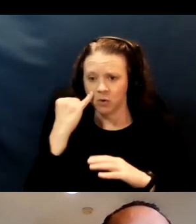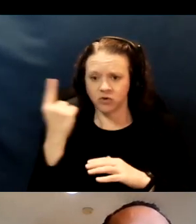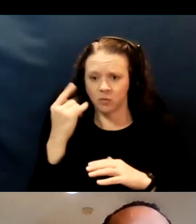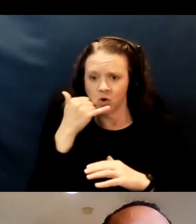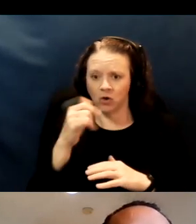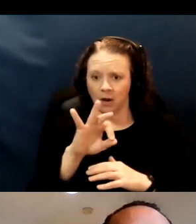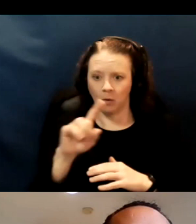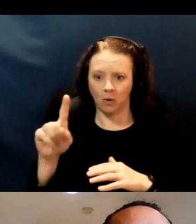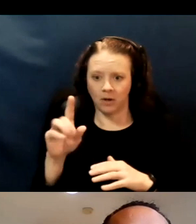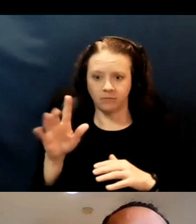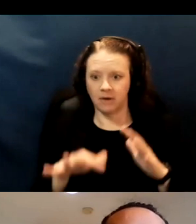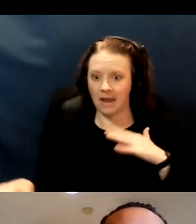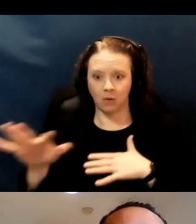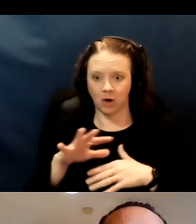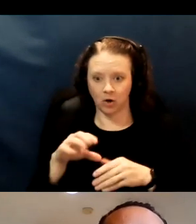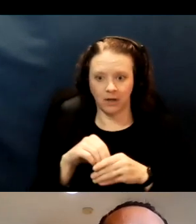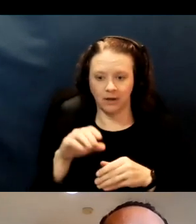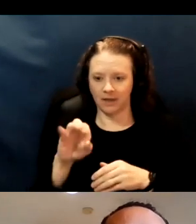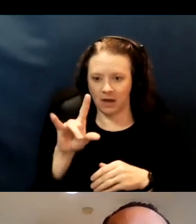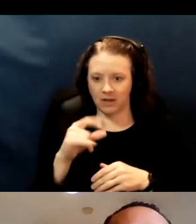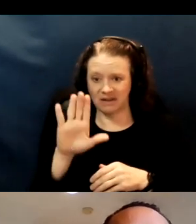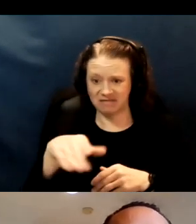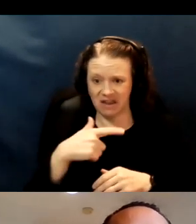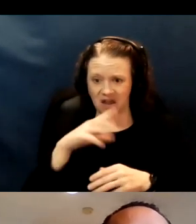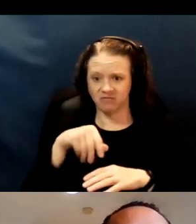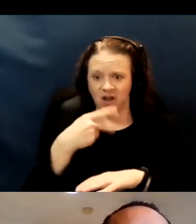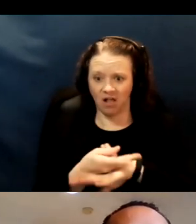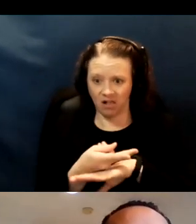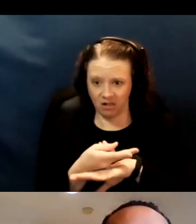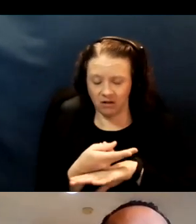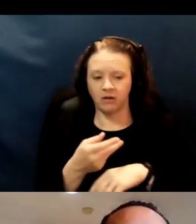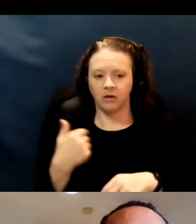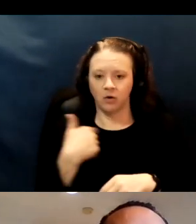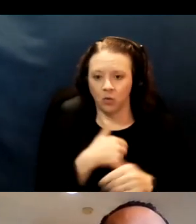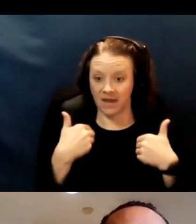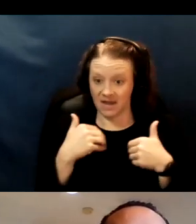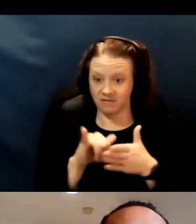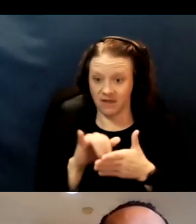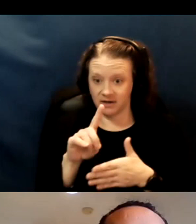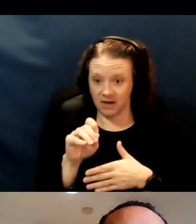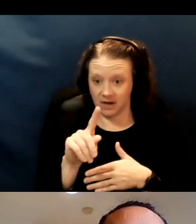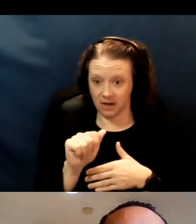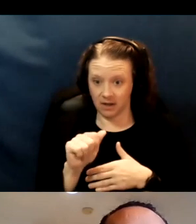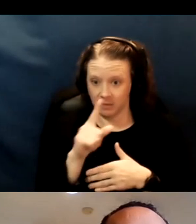and reported that they had a fall, we have that data because EMS is part of the county.